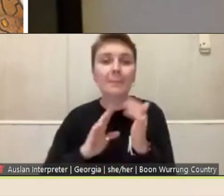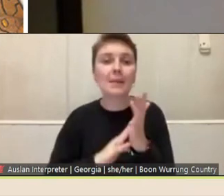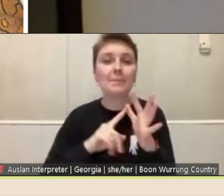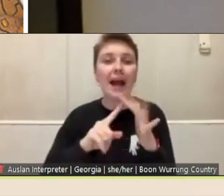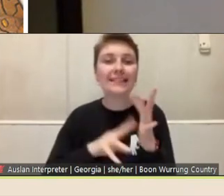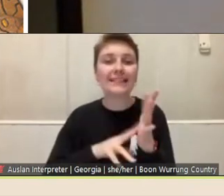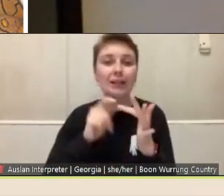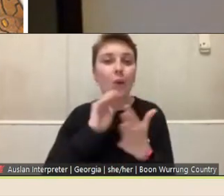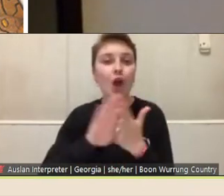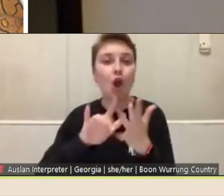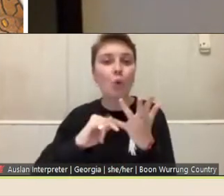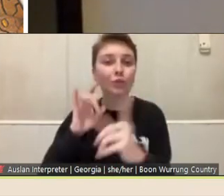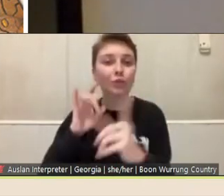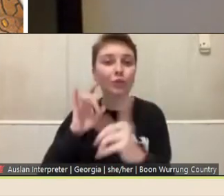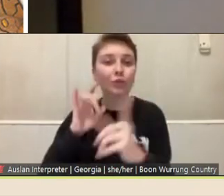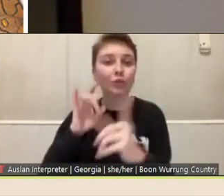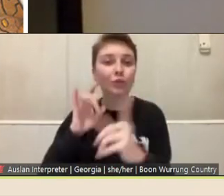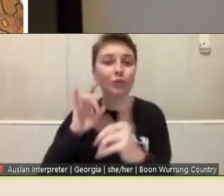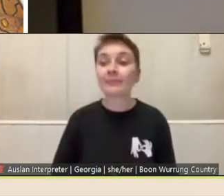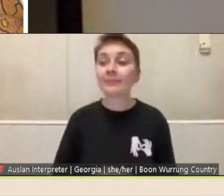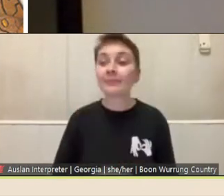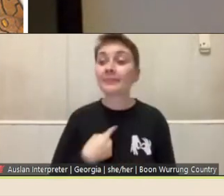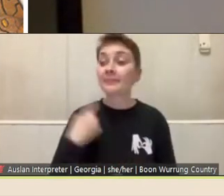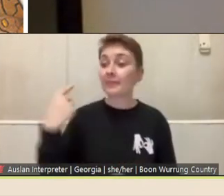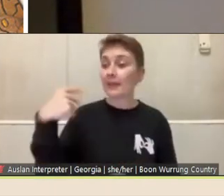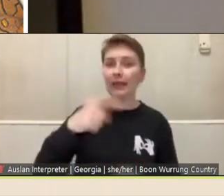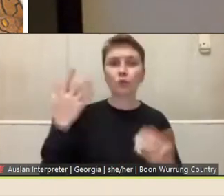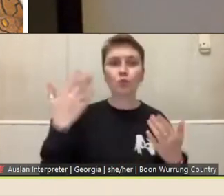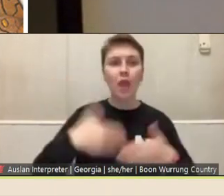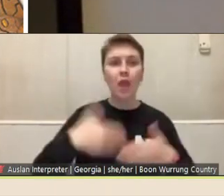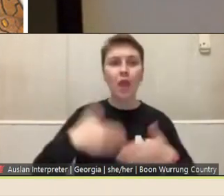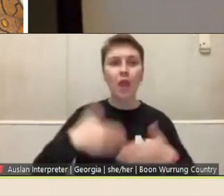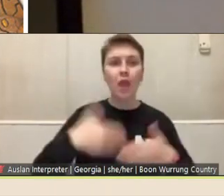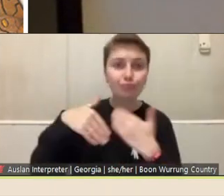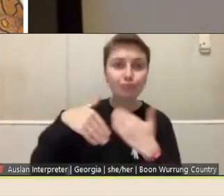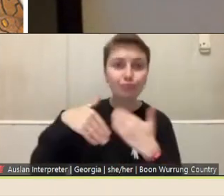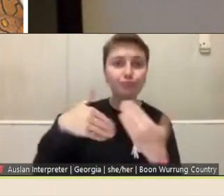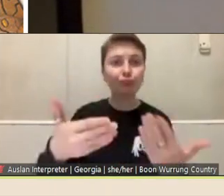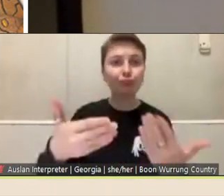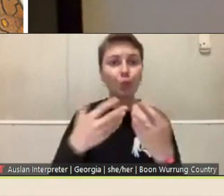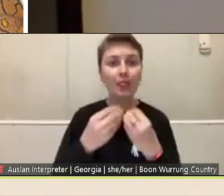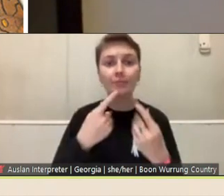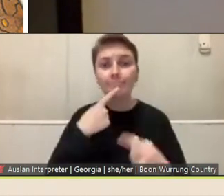So, we're here tonight to provide you with some information and helpful tips